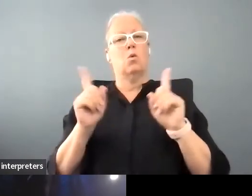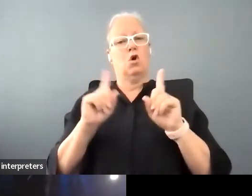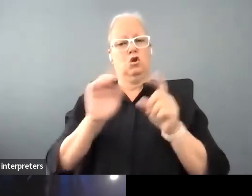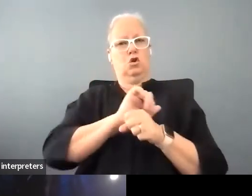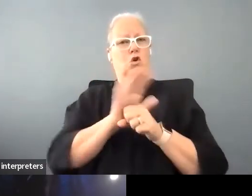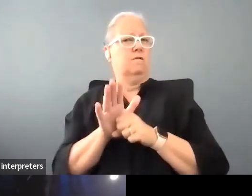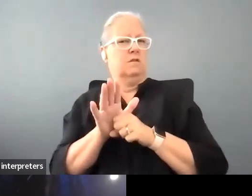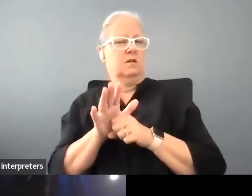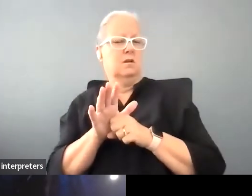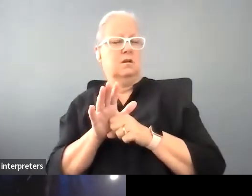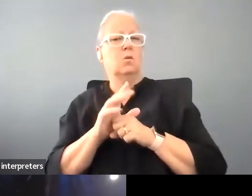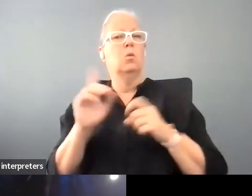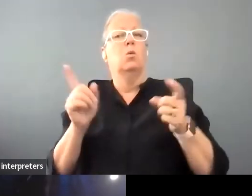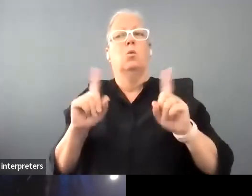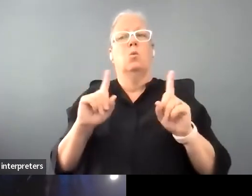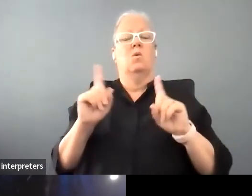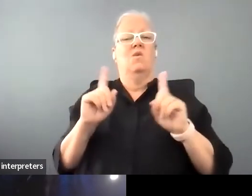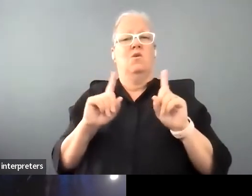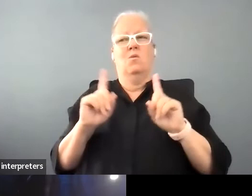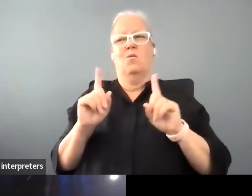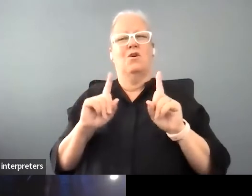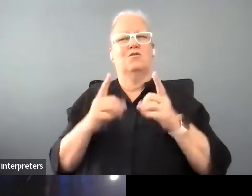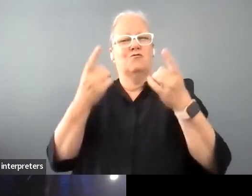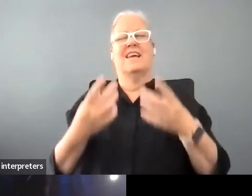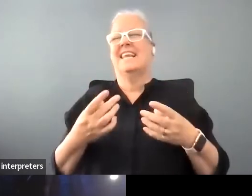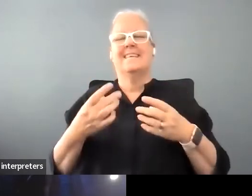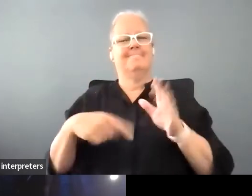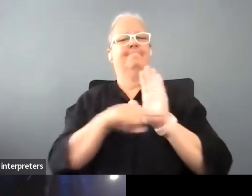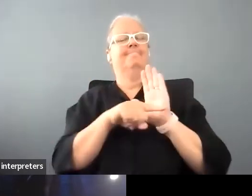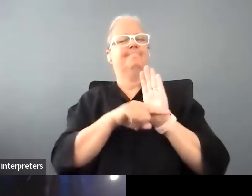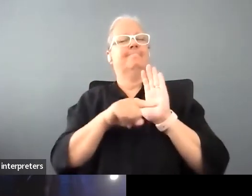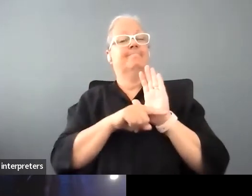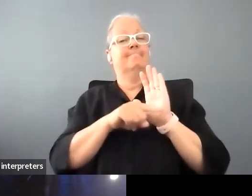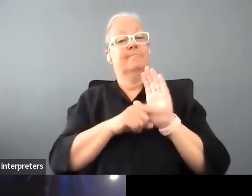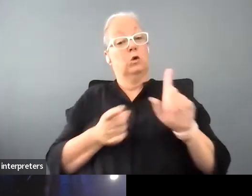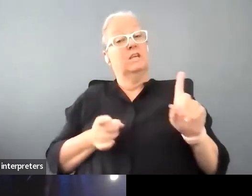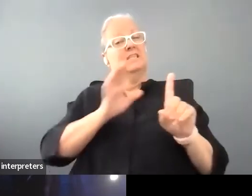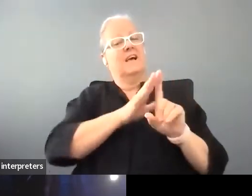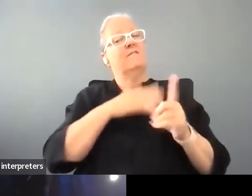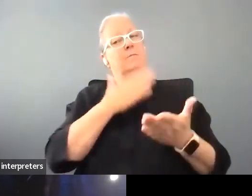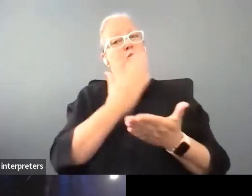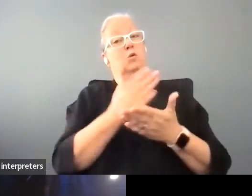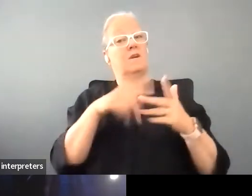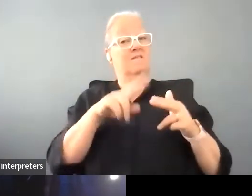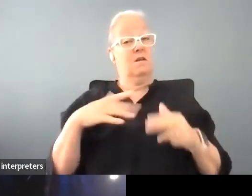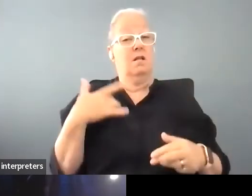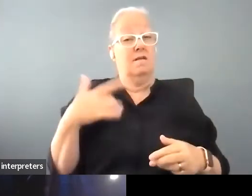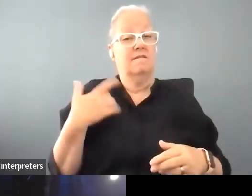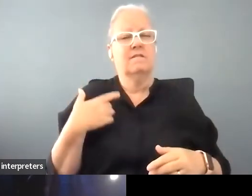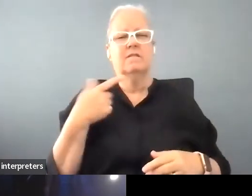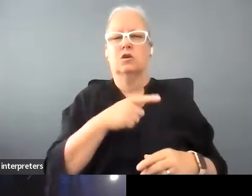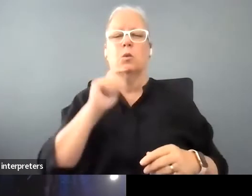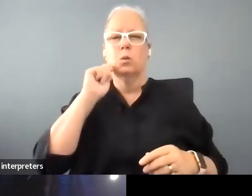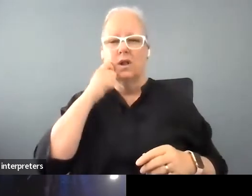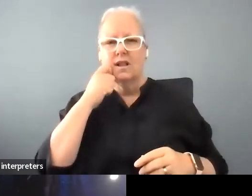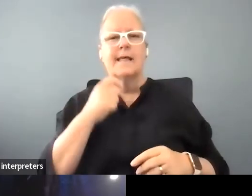what was already at fault and so she would be just, I think really avidly fighting for a